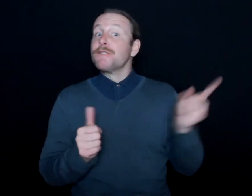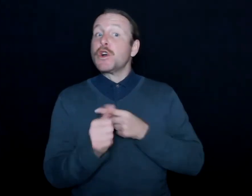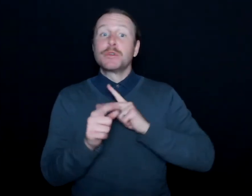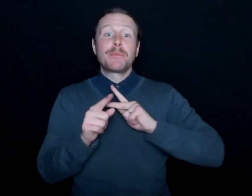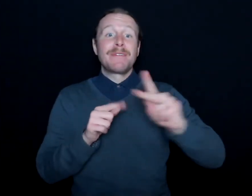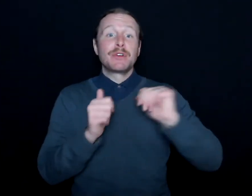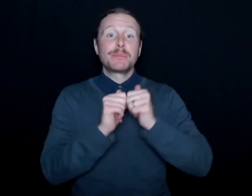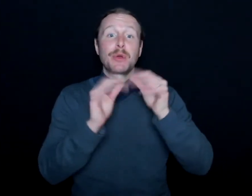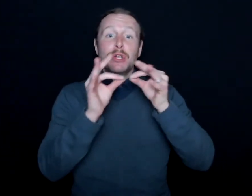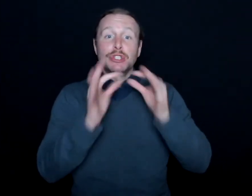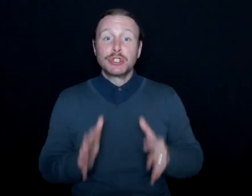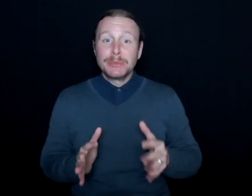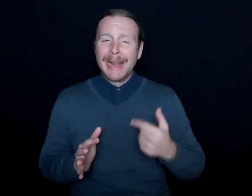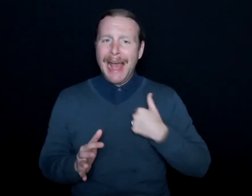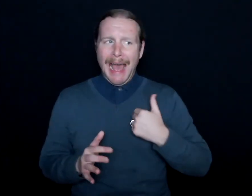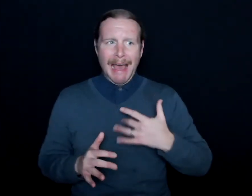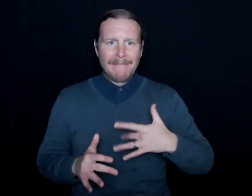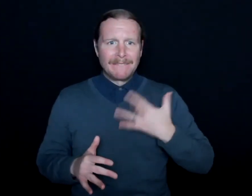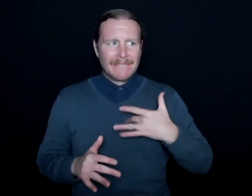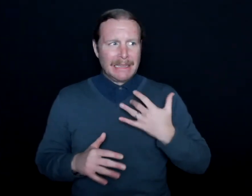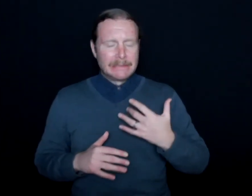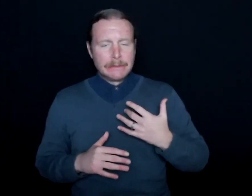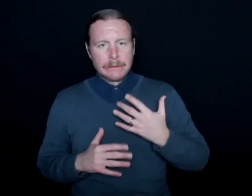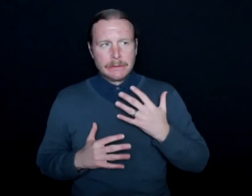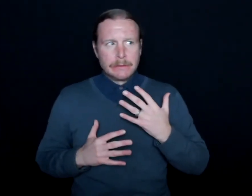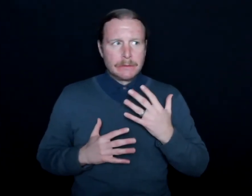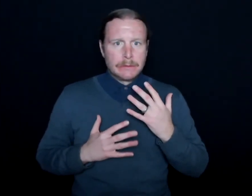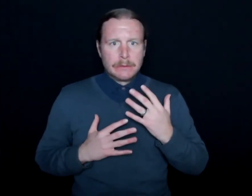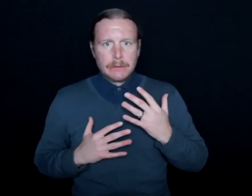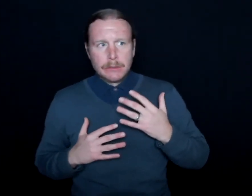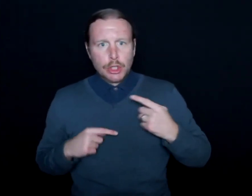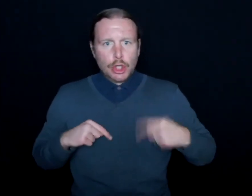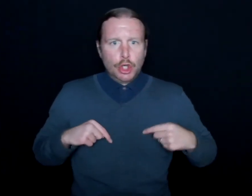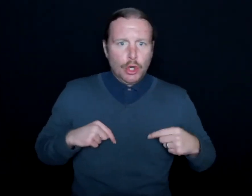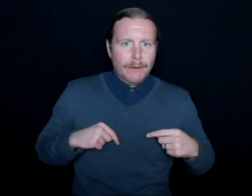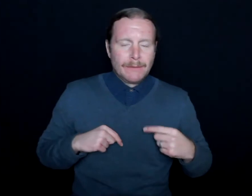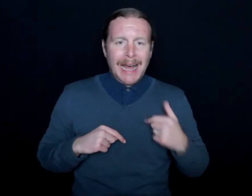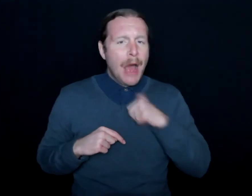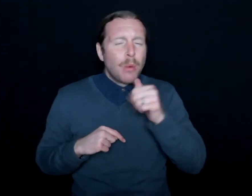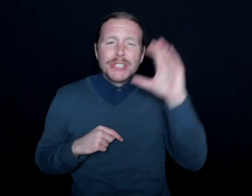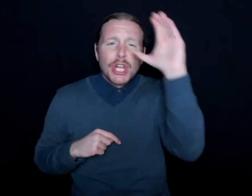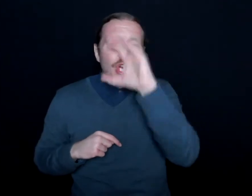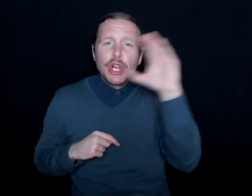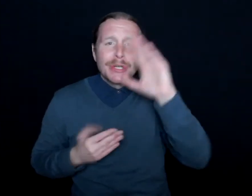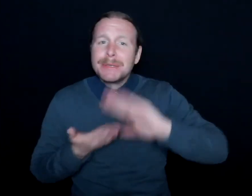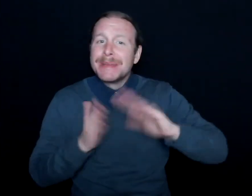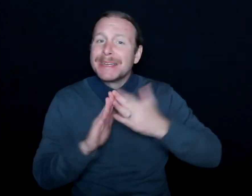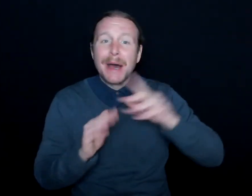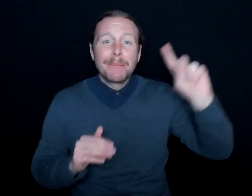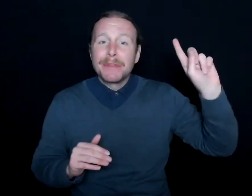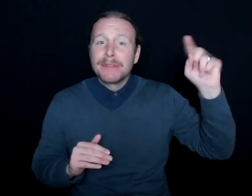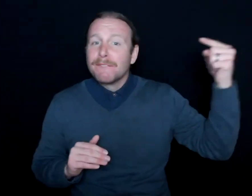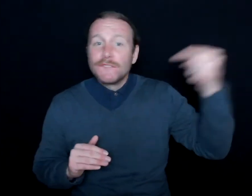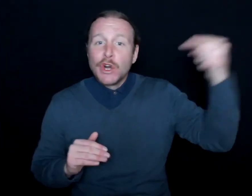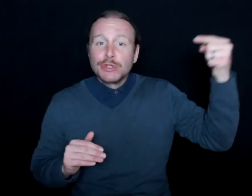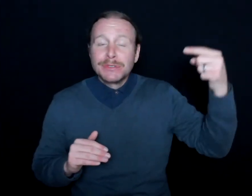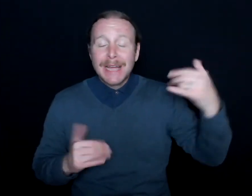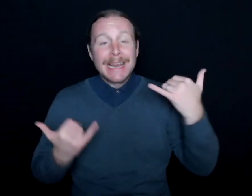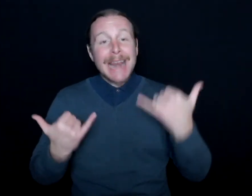And I didn't want to be. That wasn't what I was seeking out to be. I wasn't looking to be the first. And I accept that responsibility,